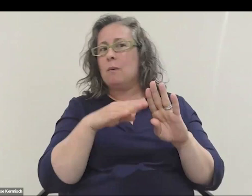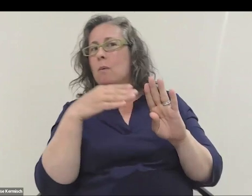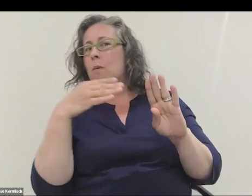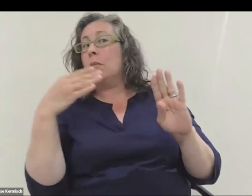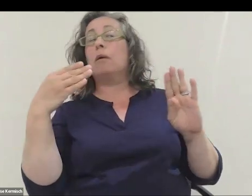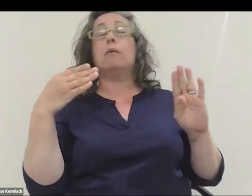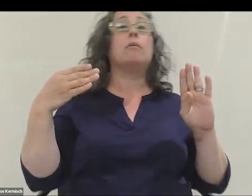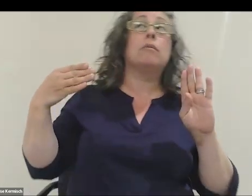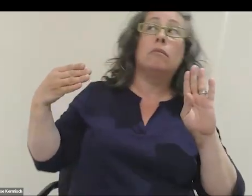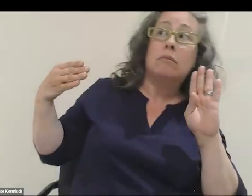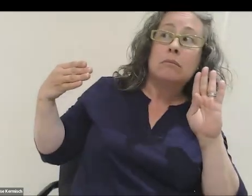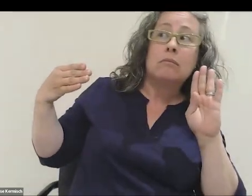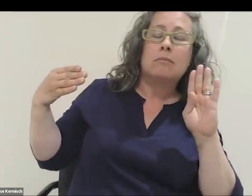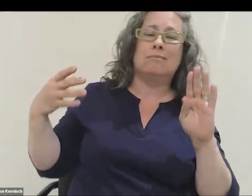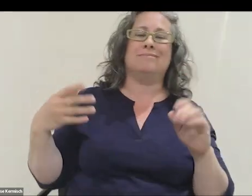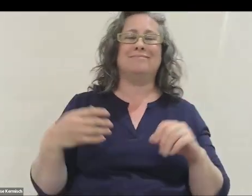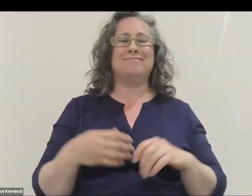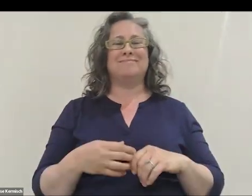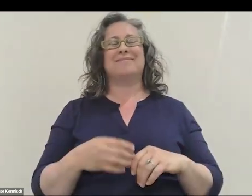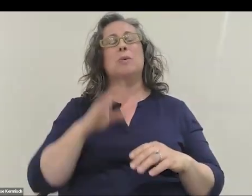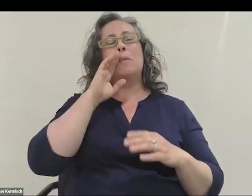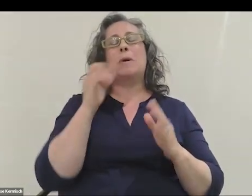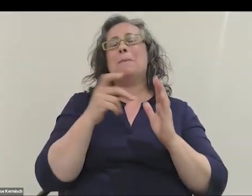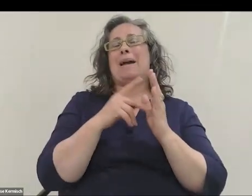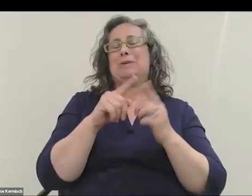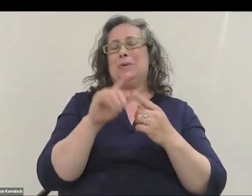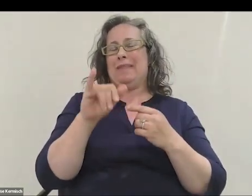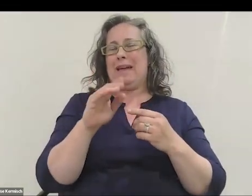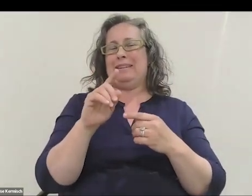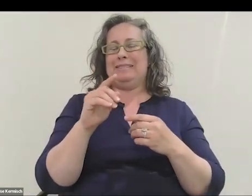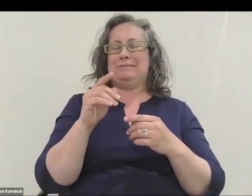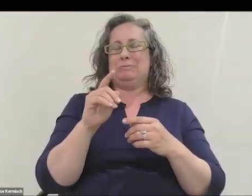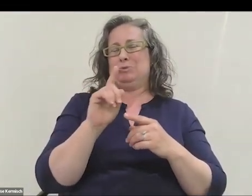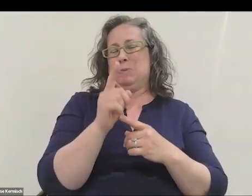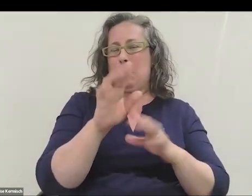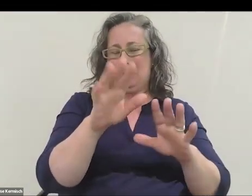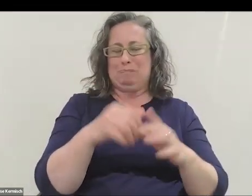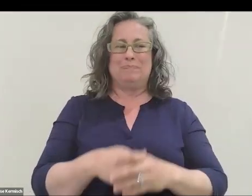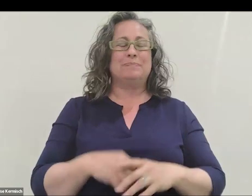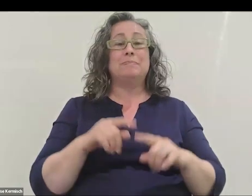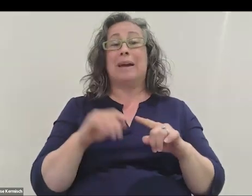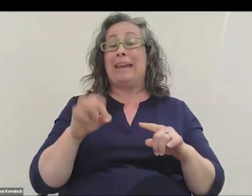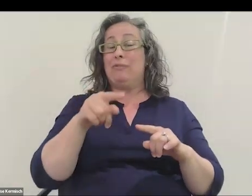[chuckles] so I'm going to come back to that in a minute. For those of you who didn't see the video,